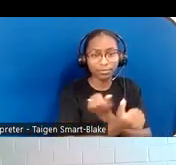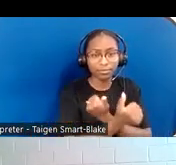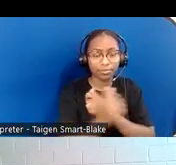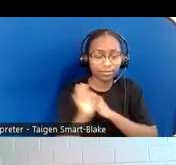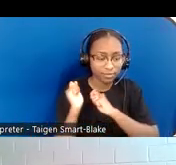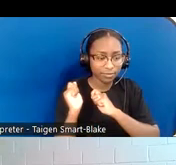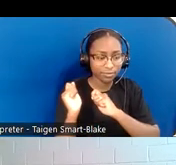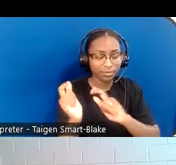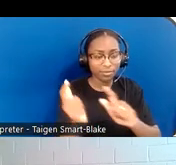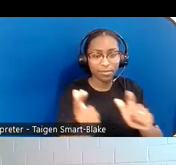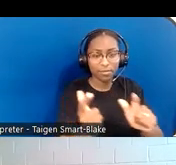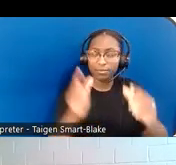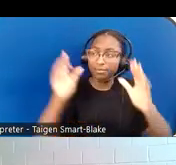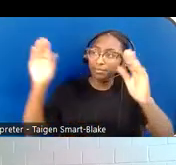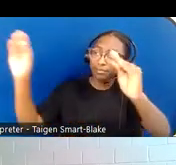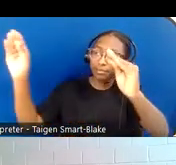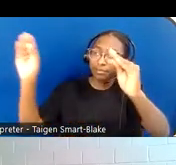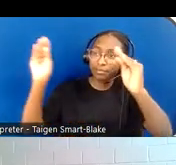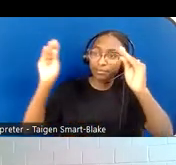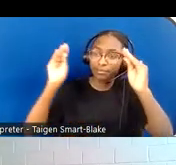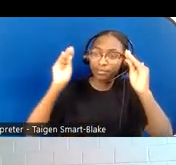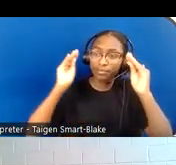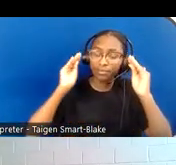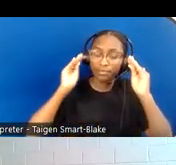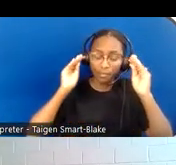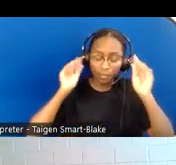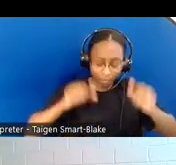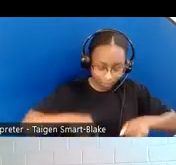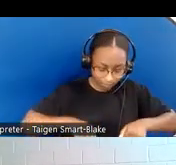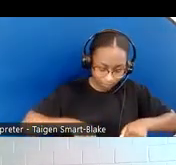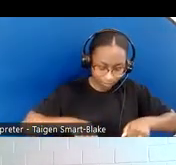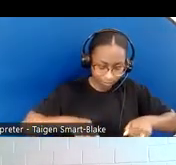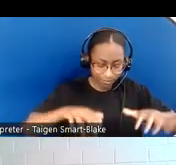Teach us to give